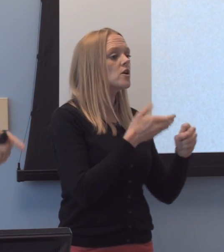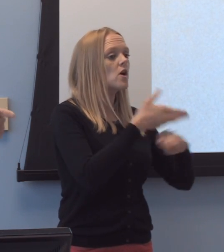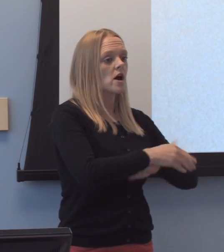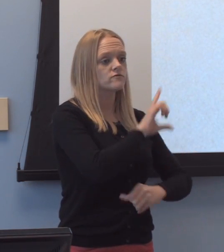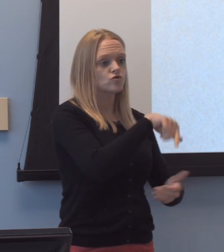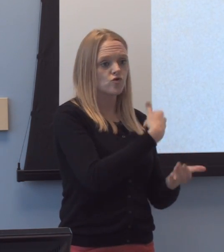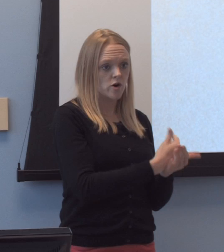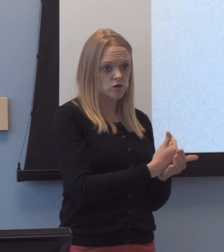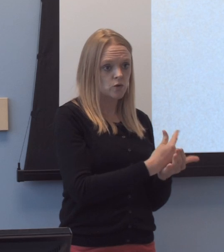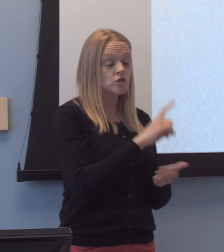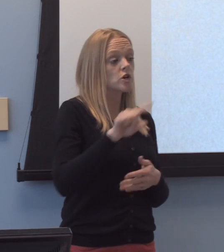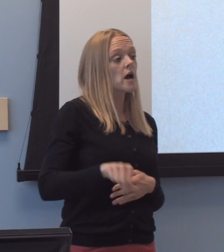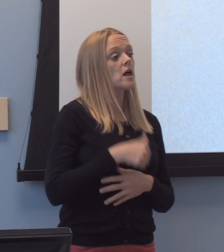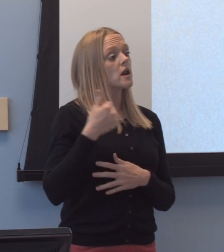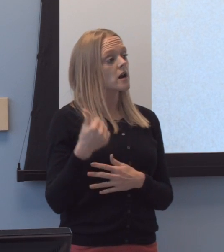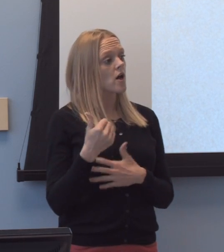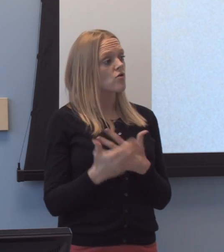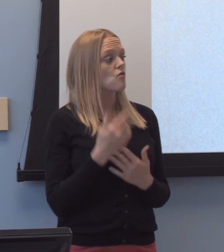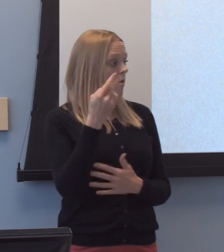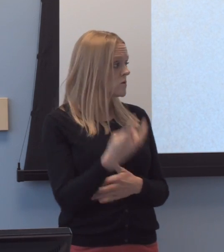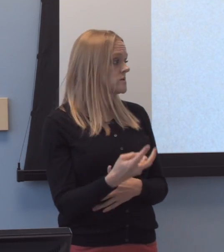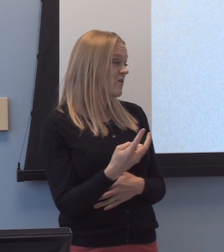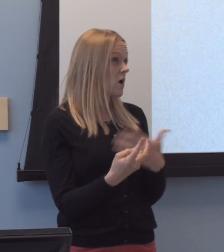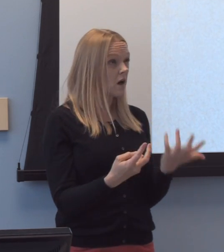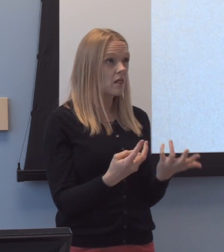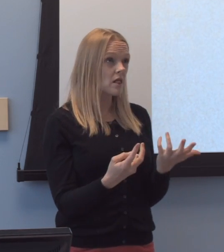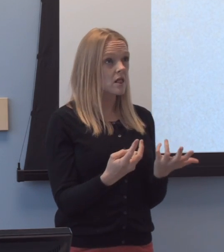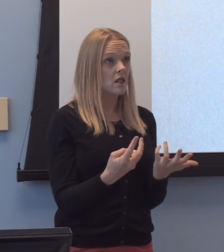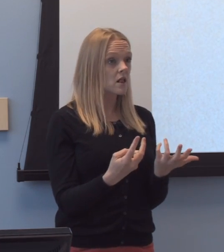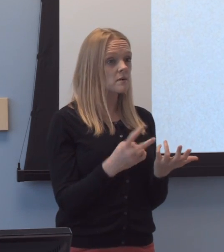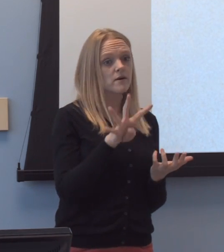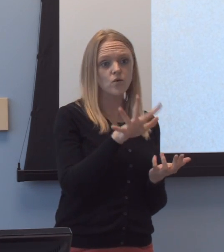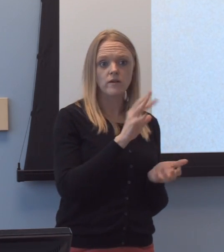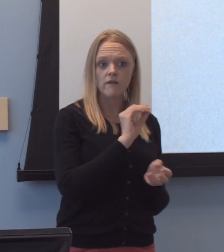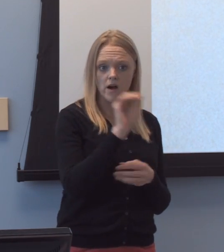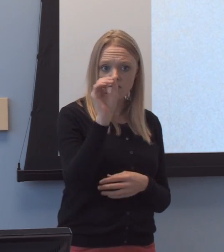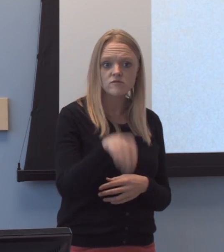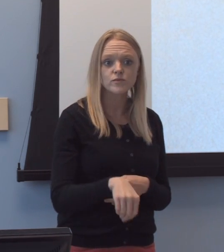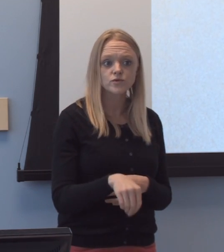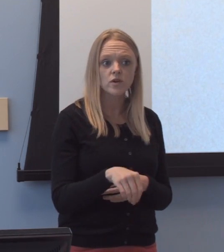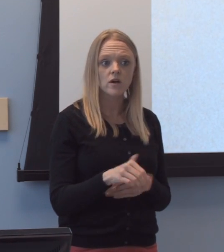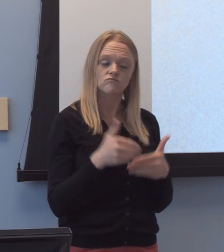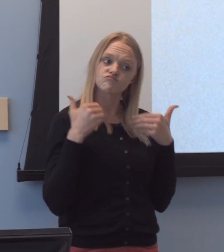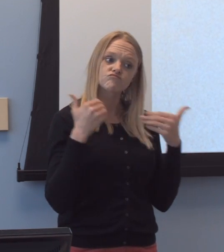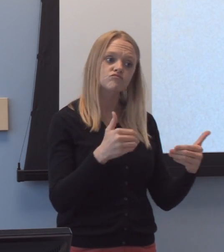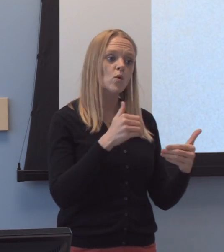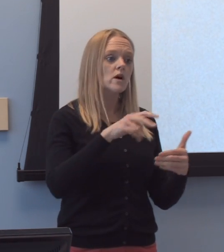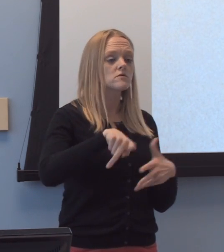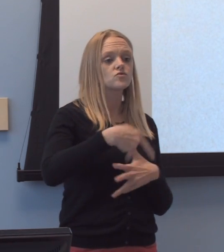and another, uh, almost half, well, i-i-it was about 45%, went on to graduate an' professional school.